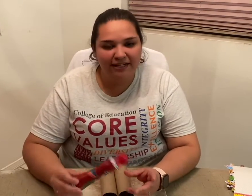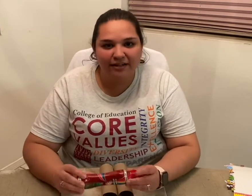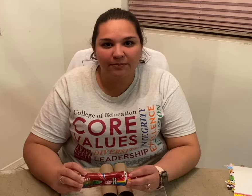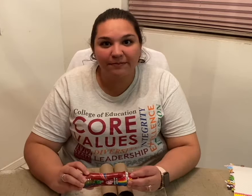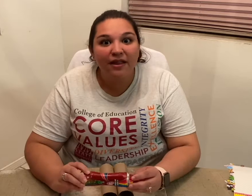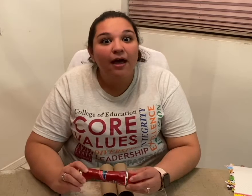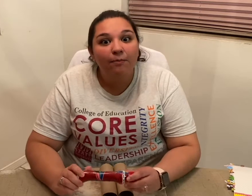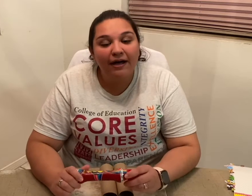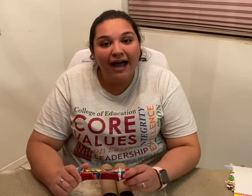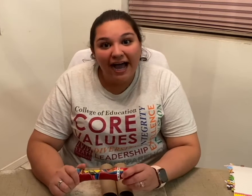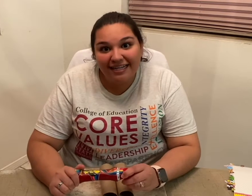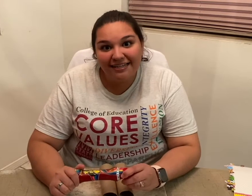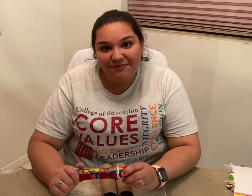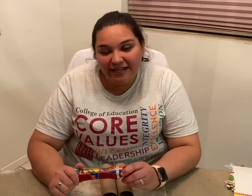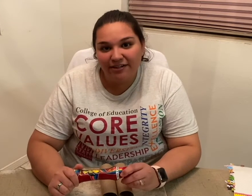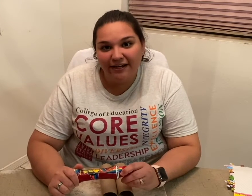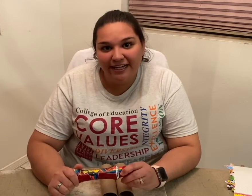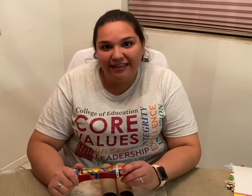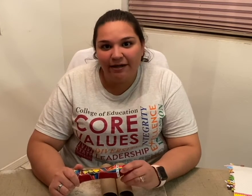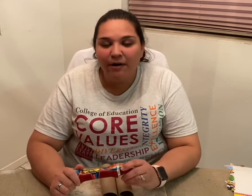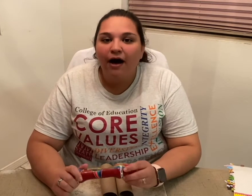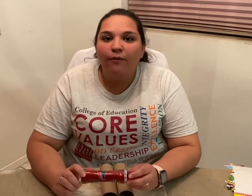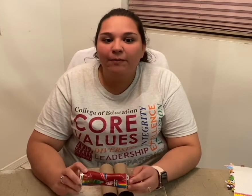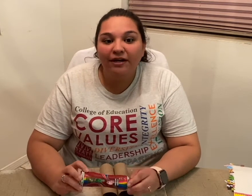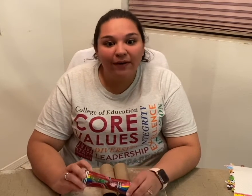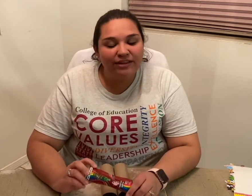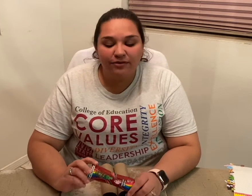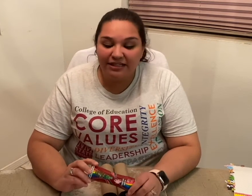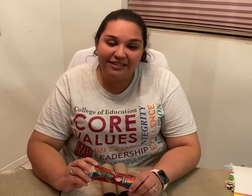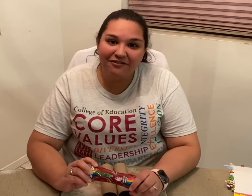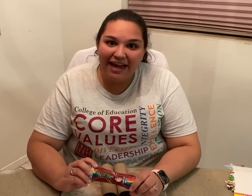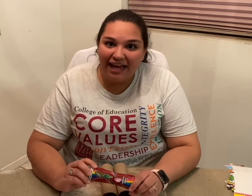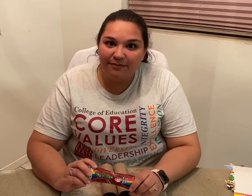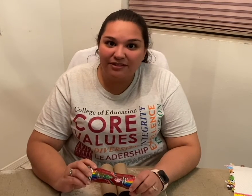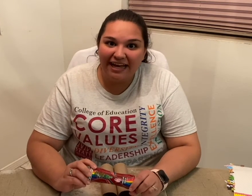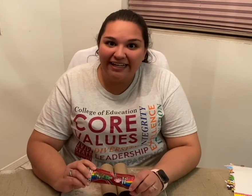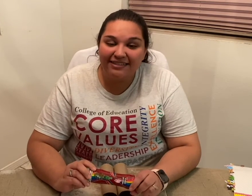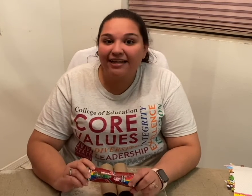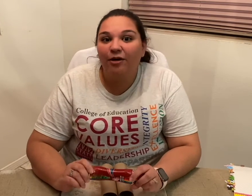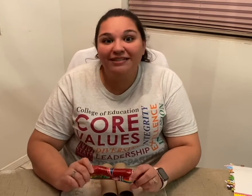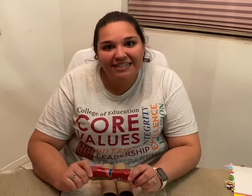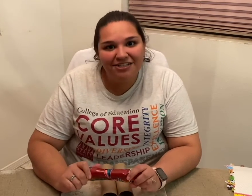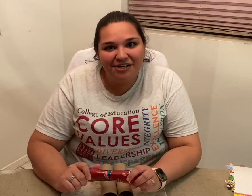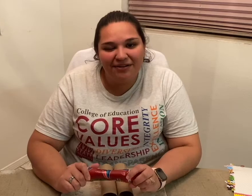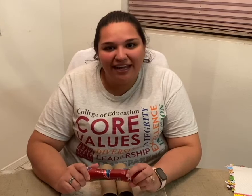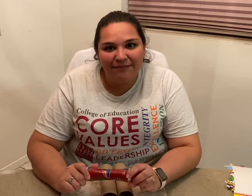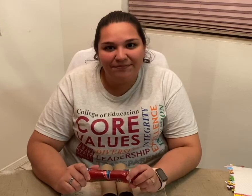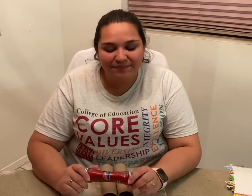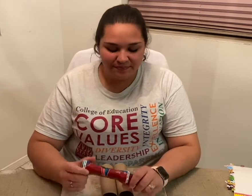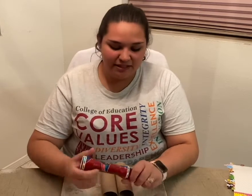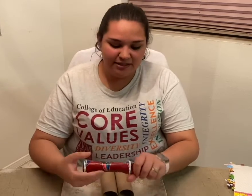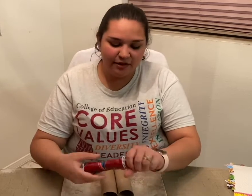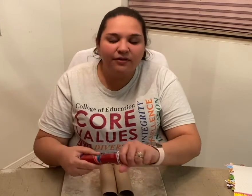dauber, but as I'm decorating them we'll be going through the different animal signs that I'll be teaching you today! So, let's